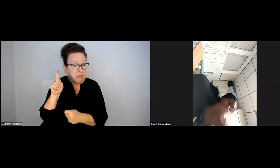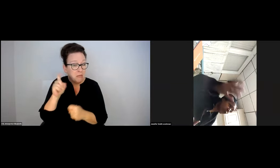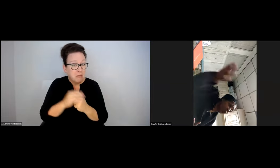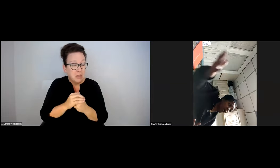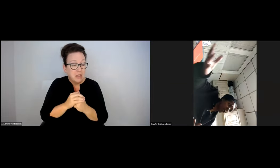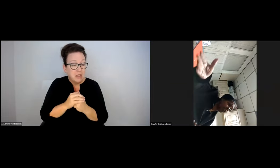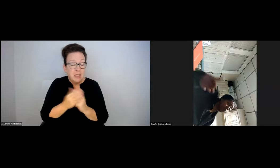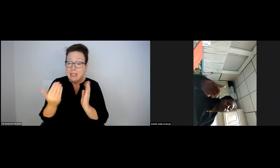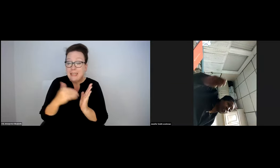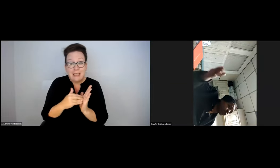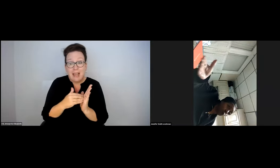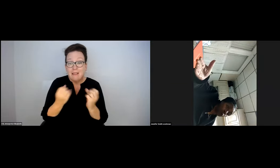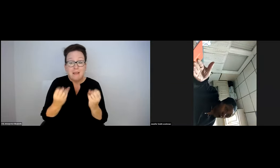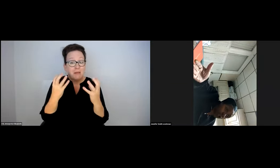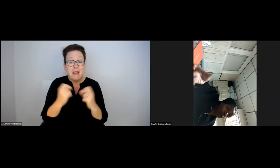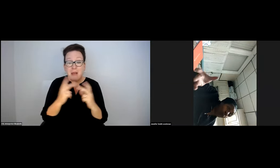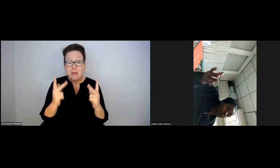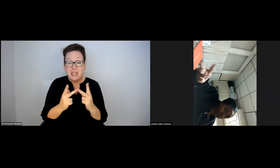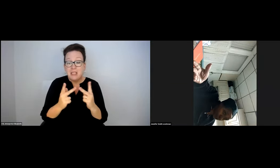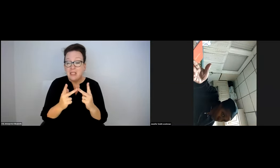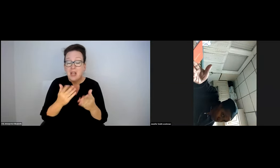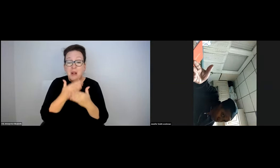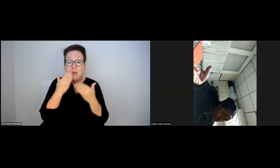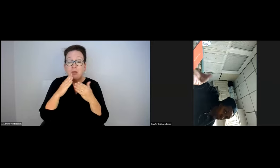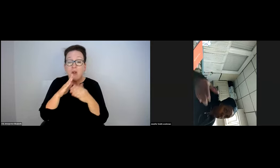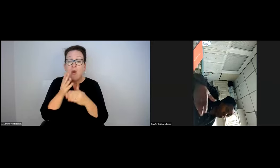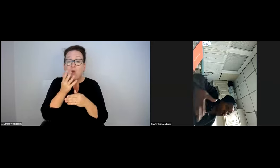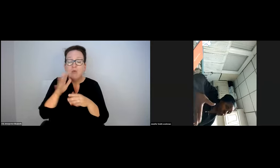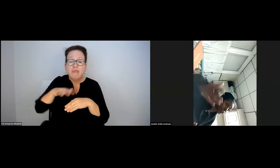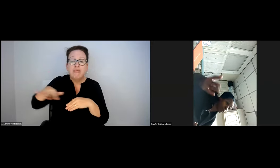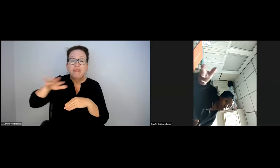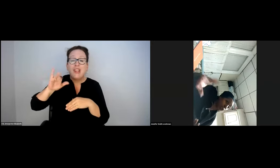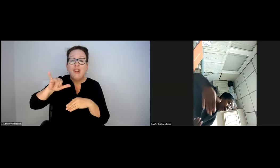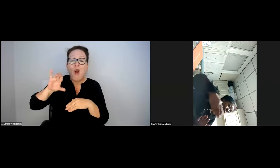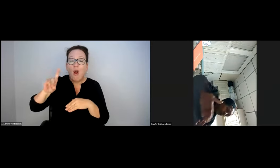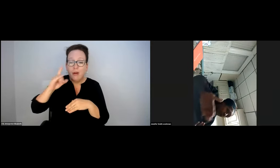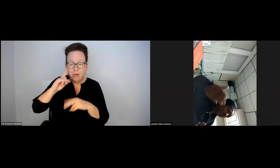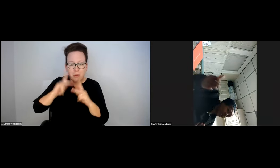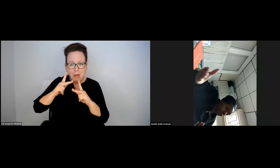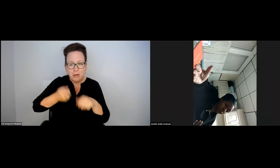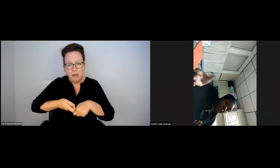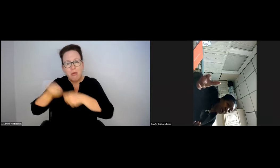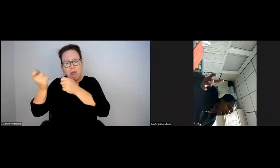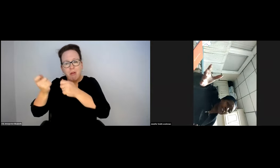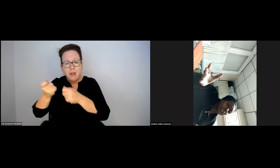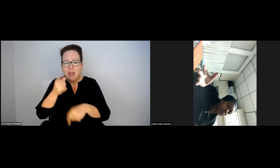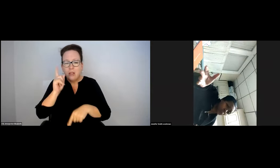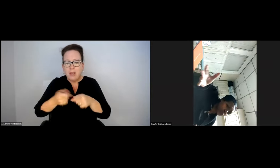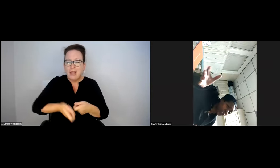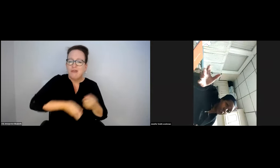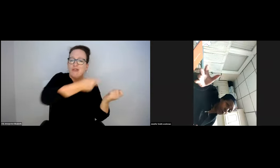SNOW REMOVAL TEAM? THERE'S A LOT OF PLACES WHERE THERE'S NO YARDS FOR PEOPLE TO